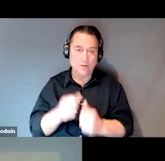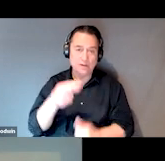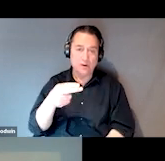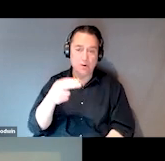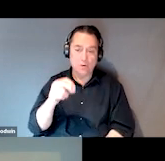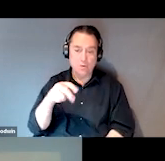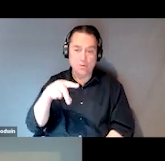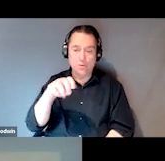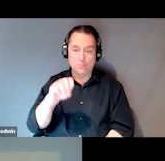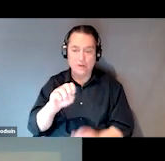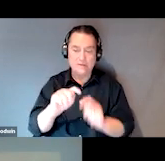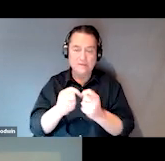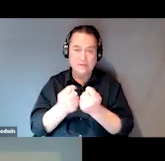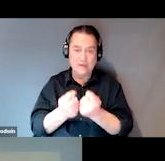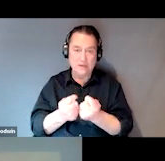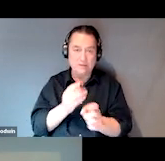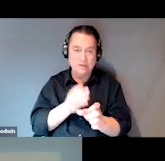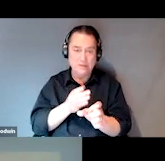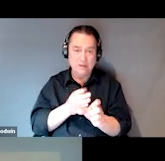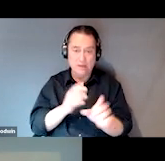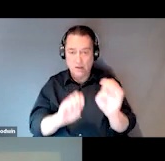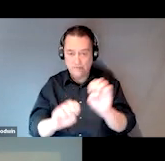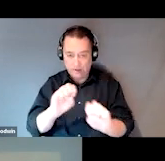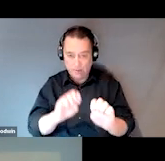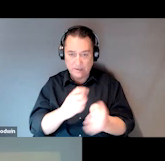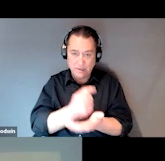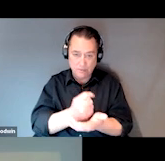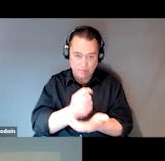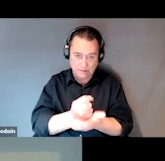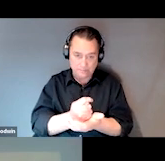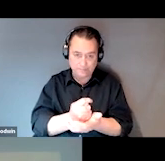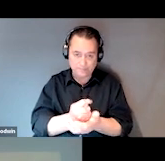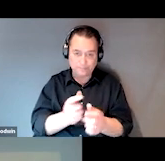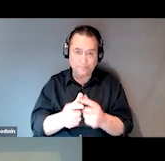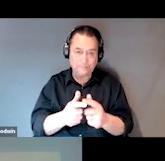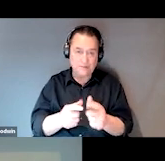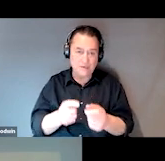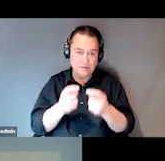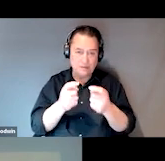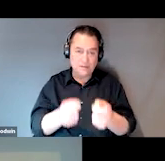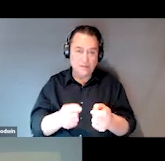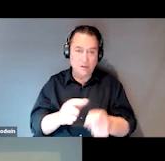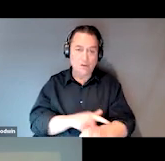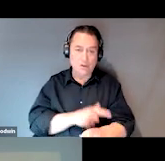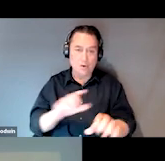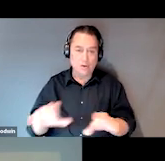where we provided psychiatric evaluations and treatment and administered long-acting antipsychotic injectables along